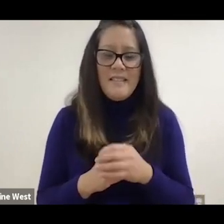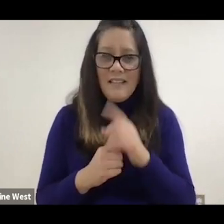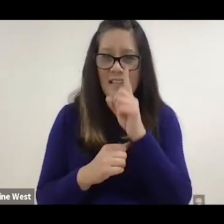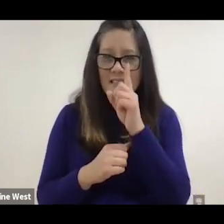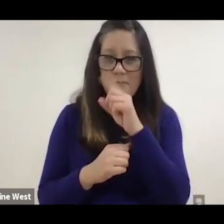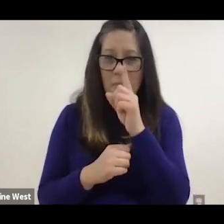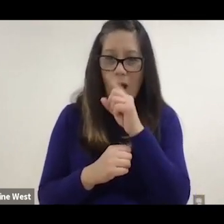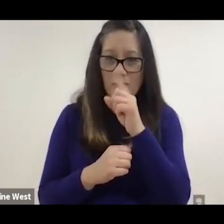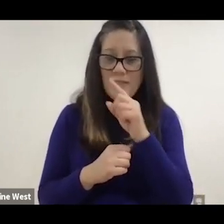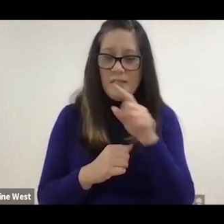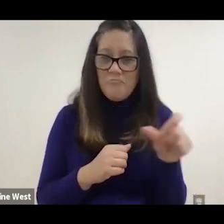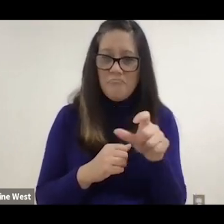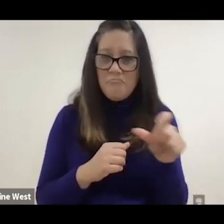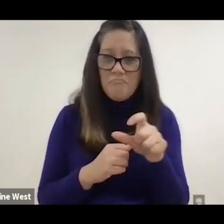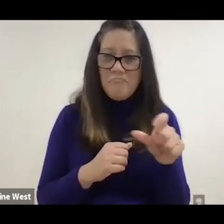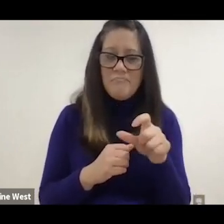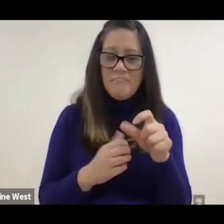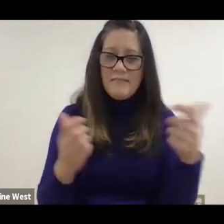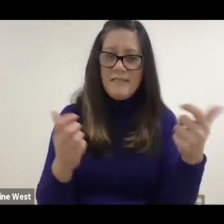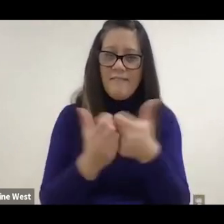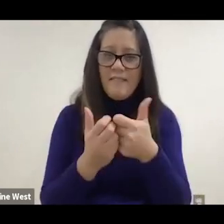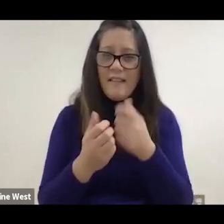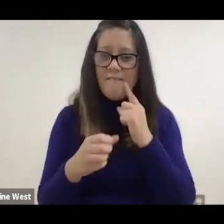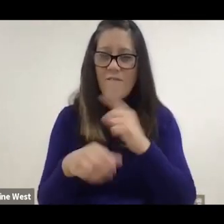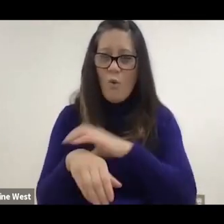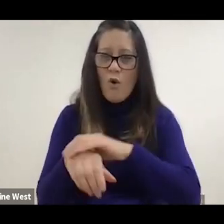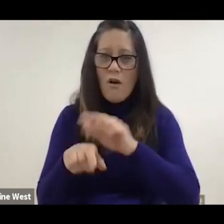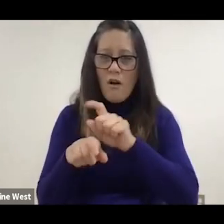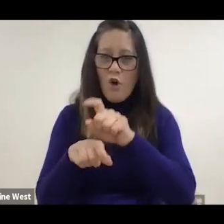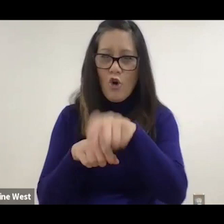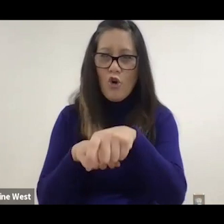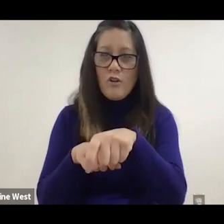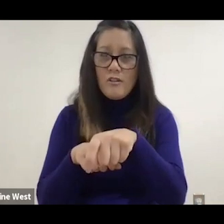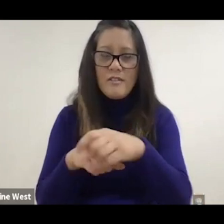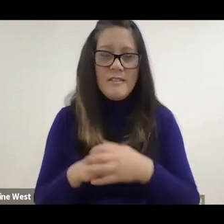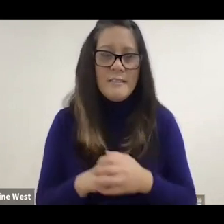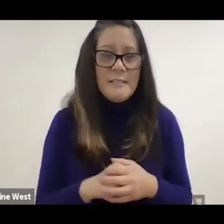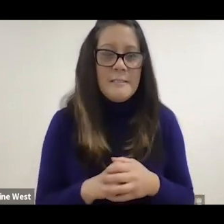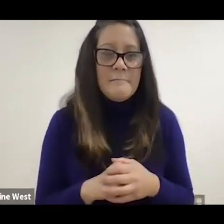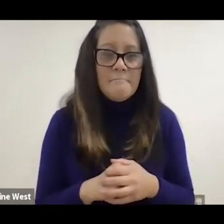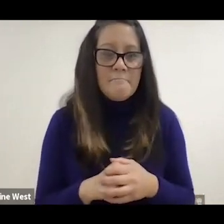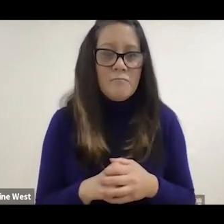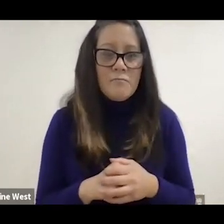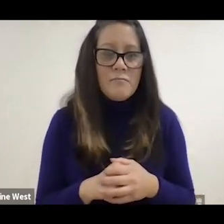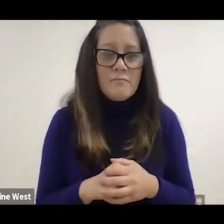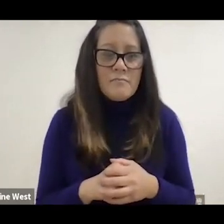We designed and actually patented, to be compatible with a prosthetic hook. So it's